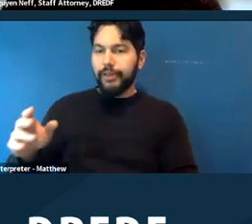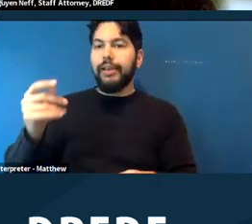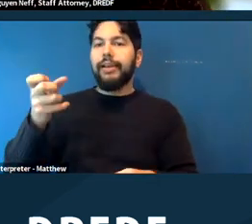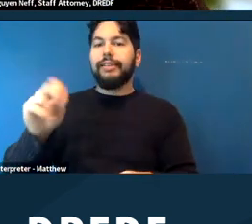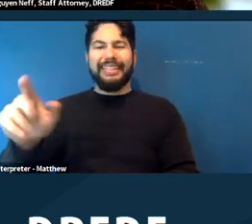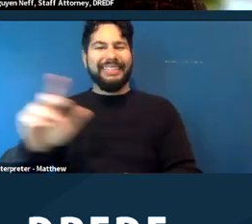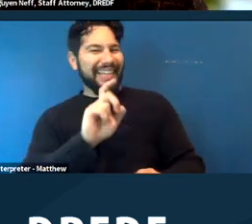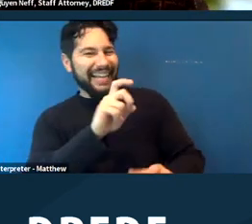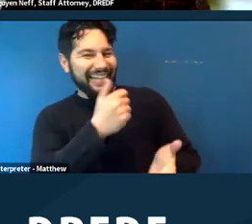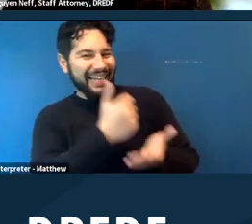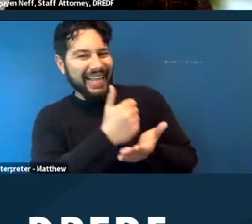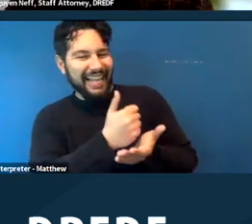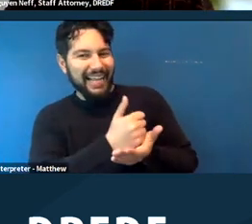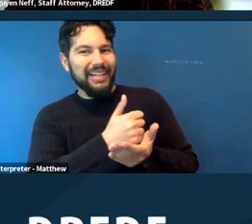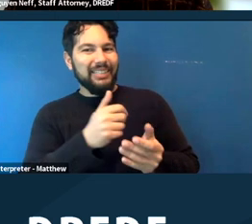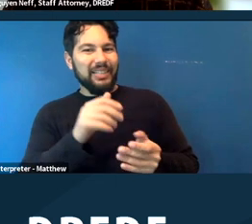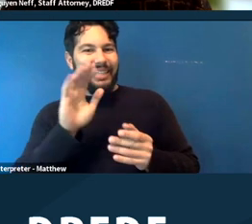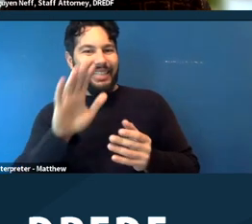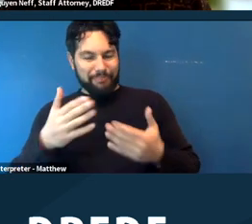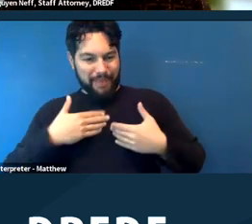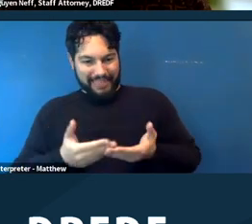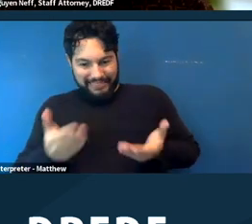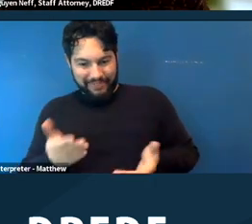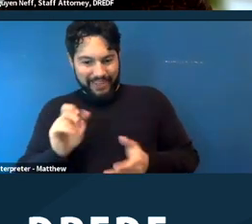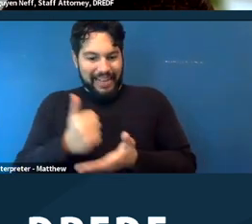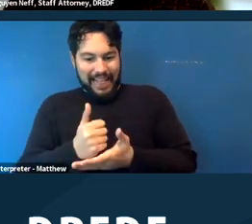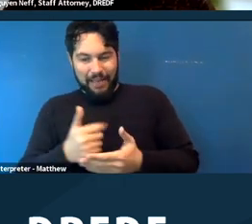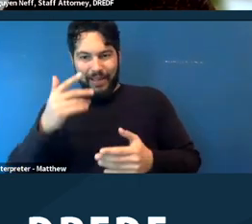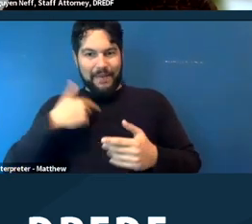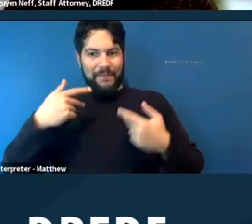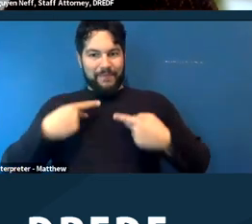assistance in moving their belongings because they had a physical disability that made it